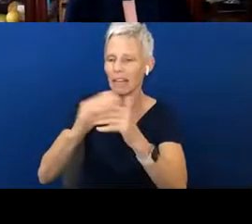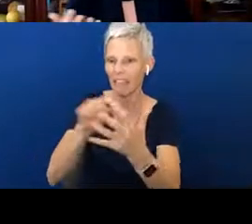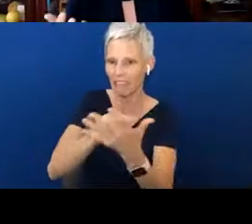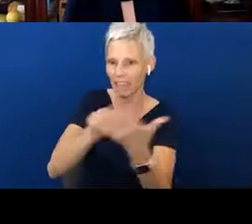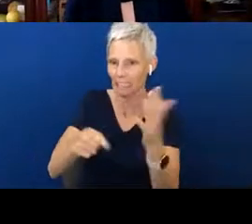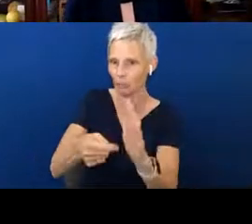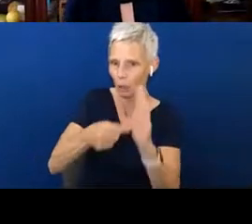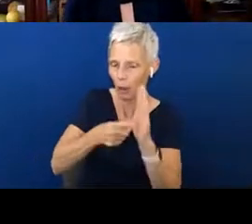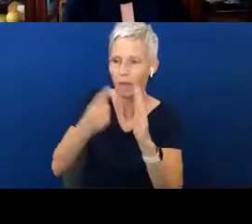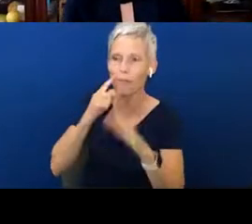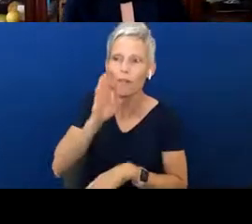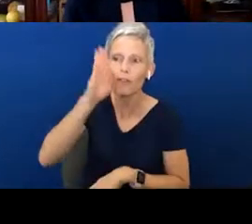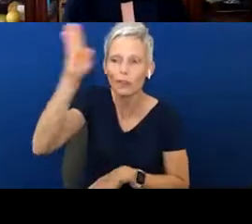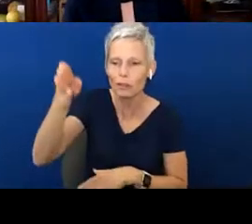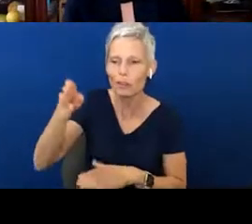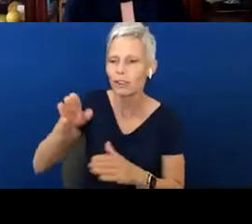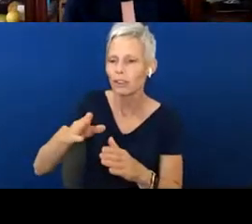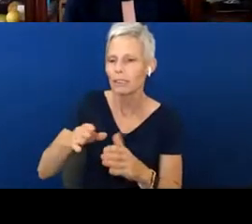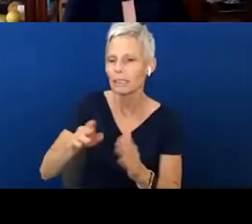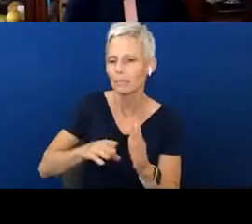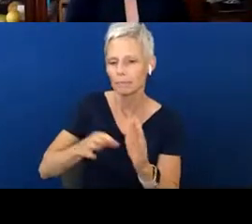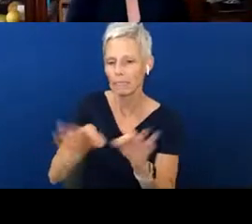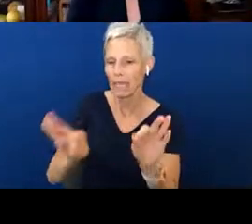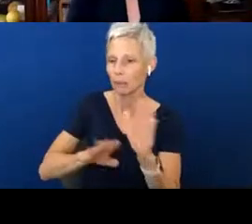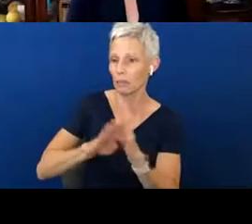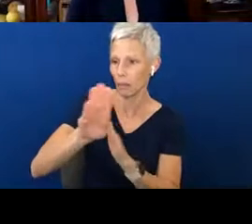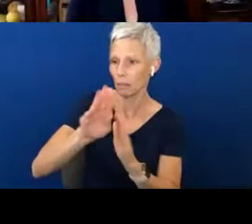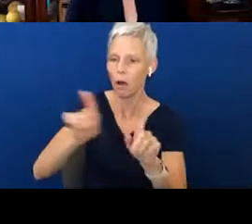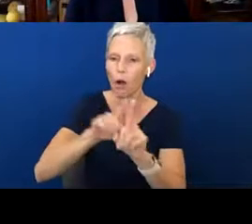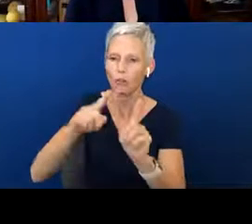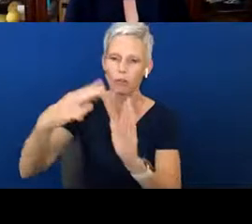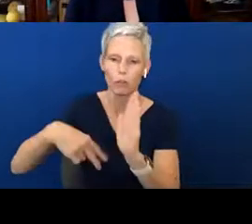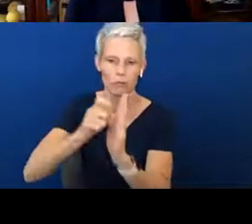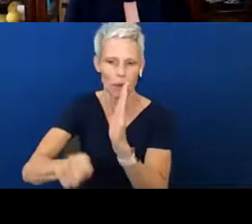for future language development and literacy for him. So then we did start, because I didn't know